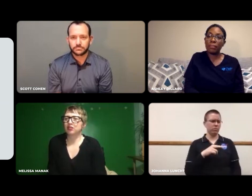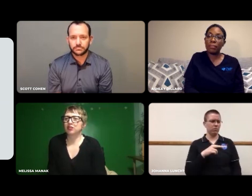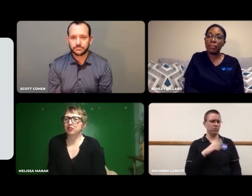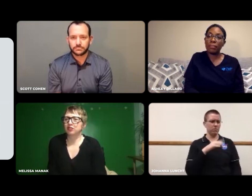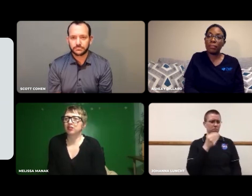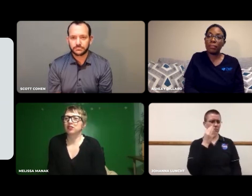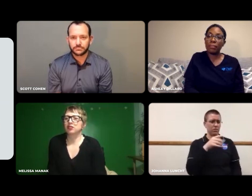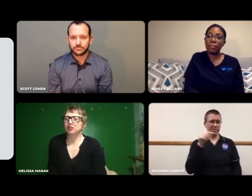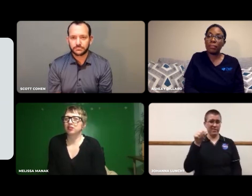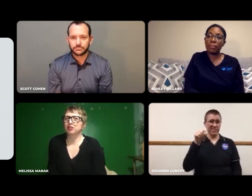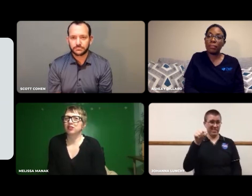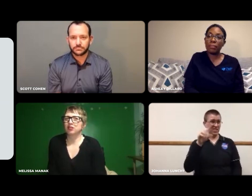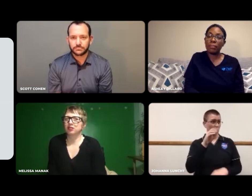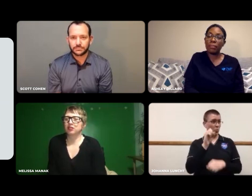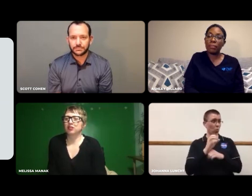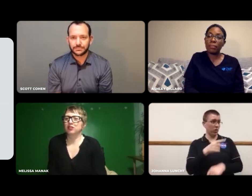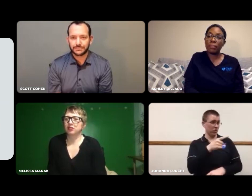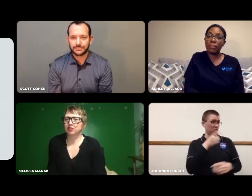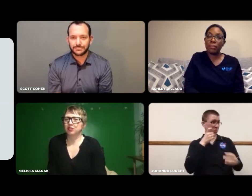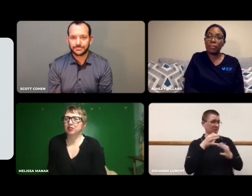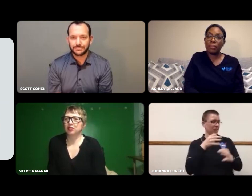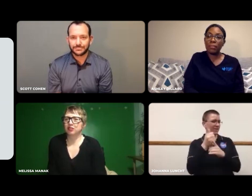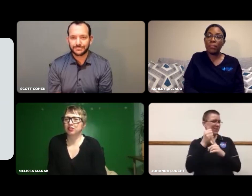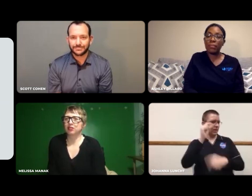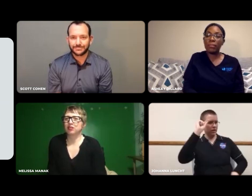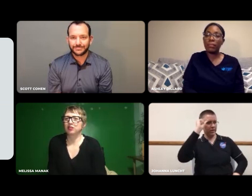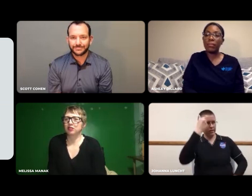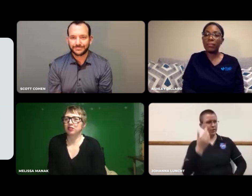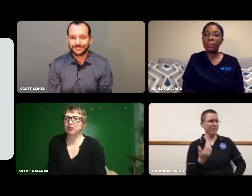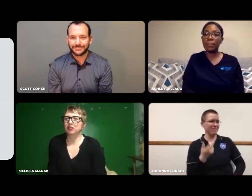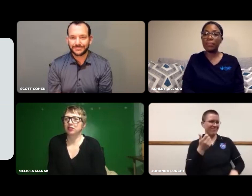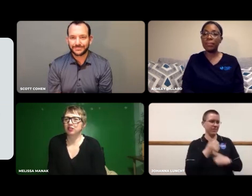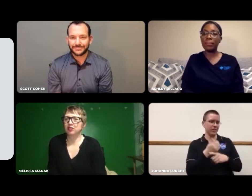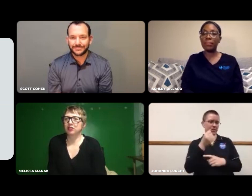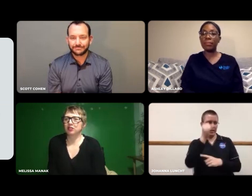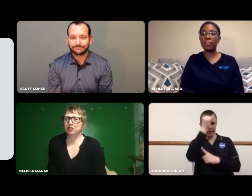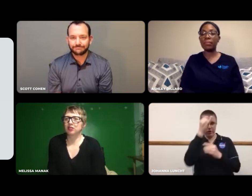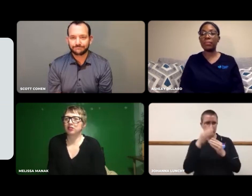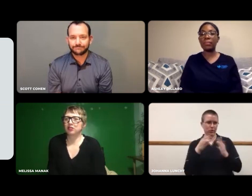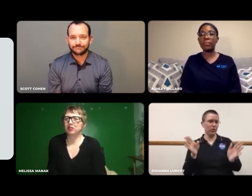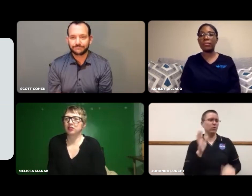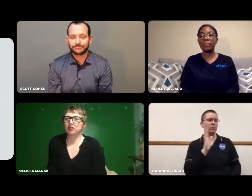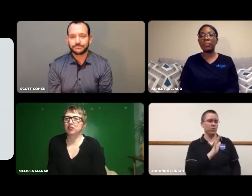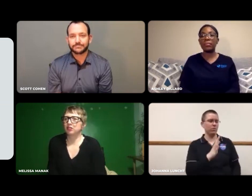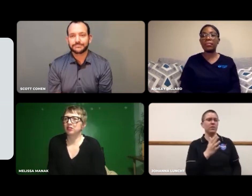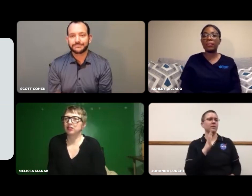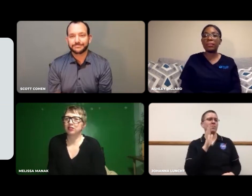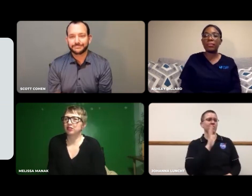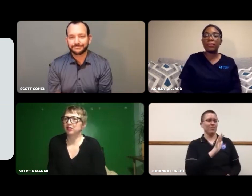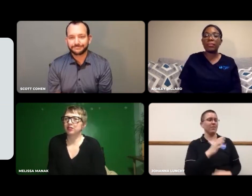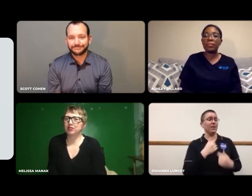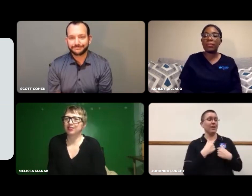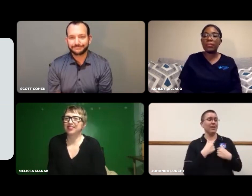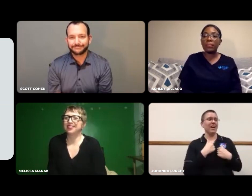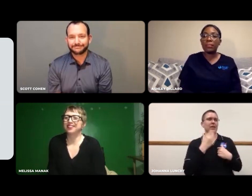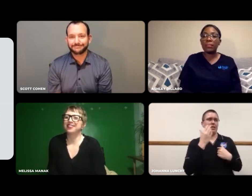My mentor said, "This coworker is an idiot," basically.